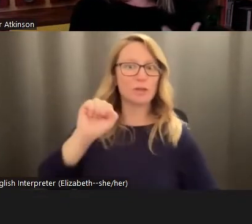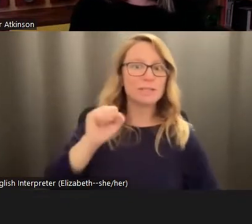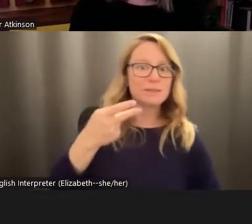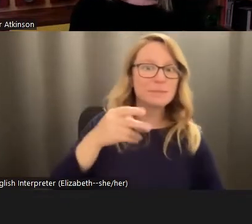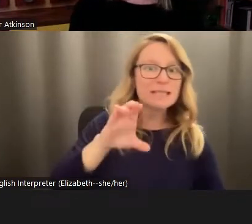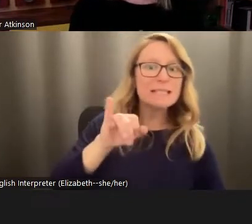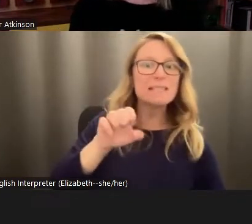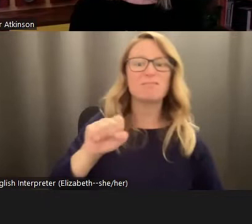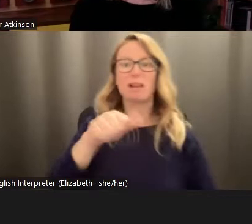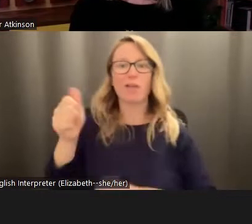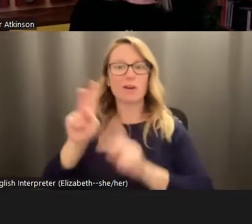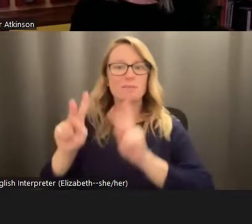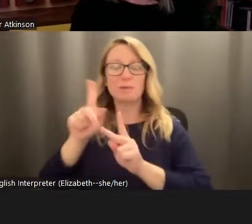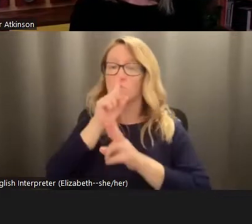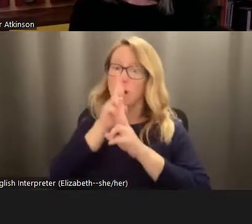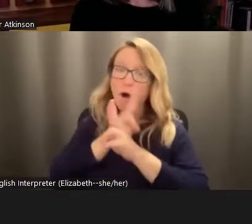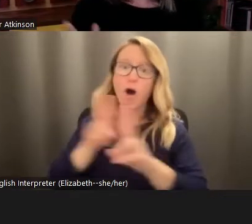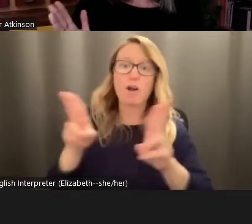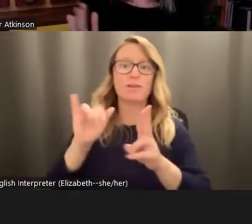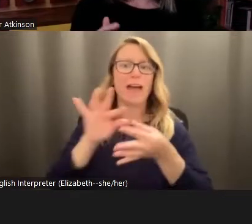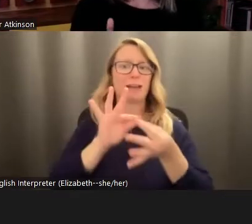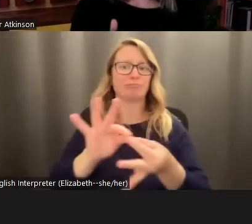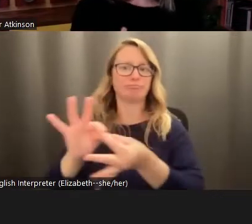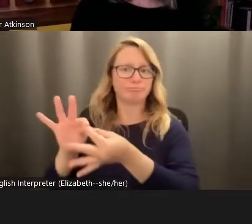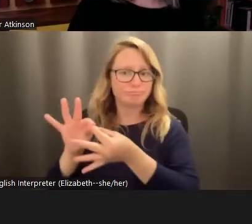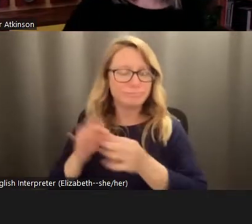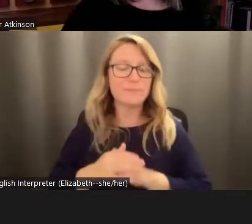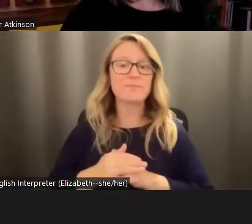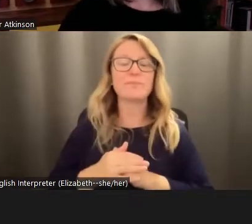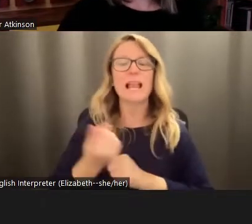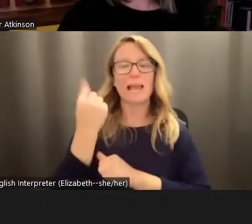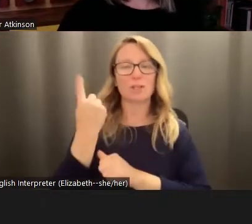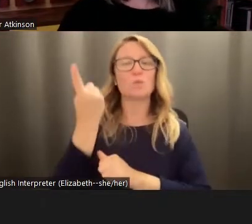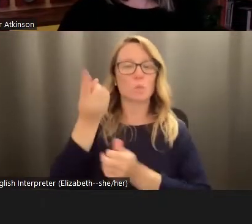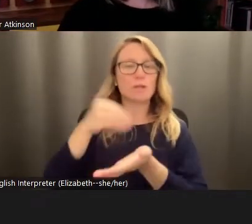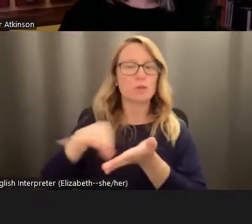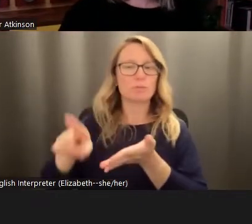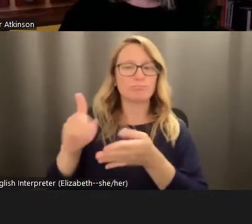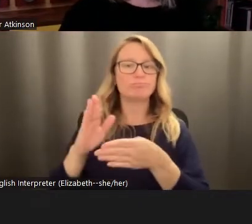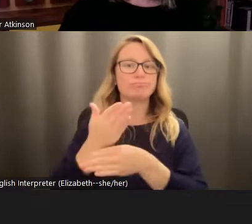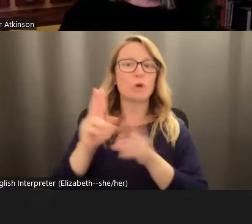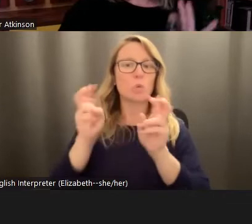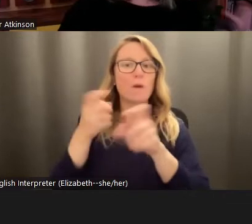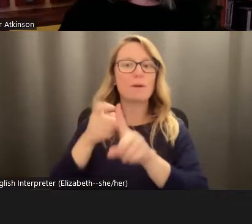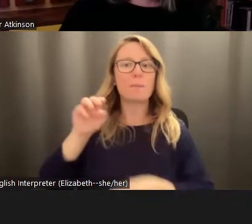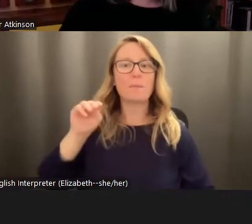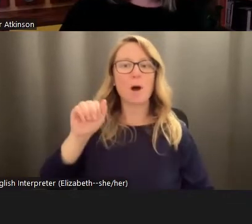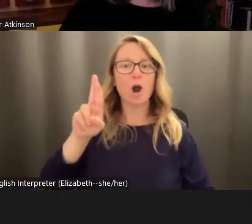honoring our connection with them. And then a student last year shared a quote from Marvel Comics, which I never in my life